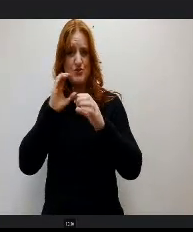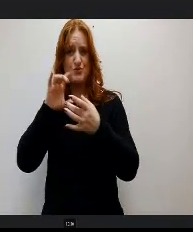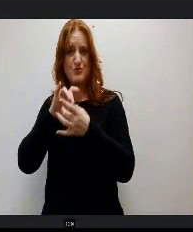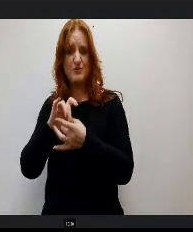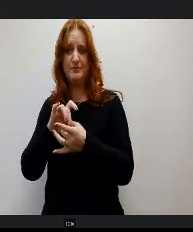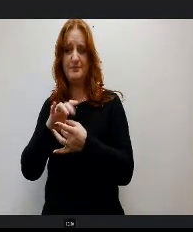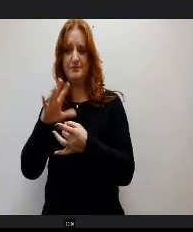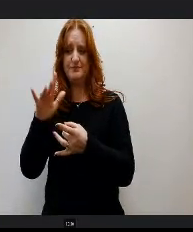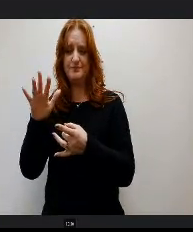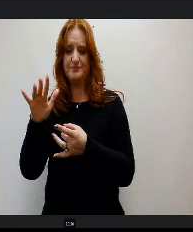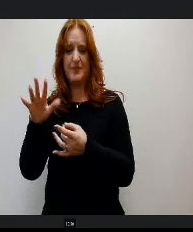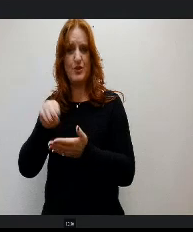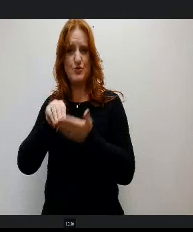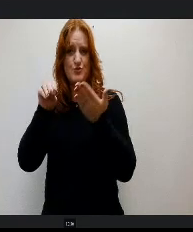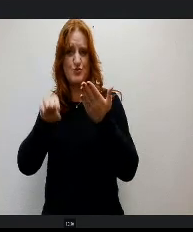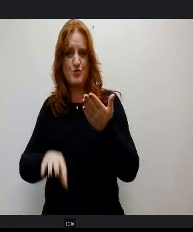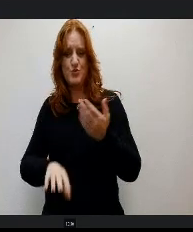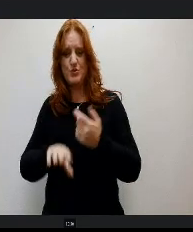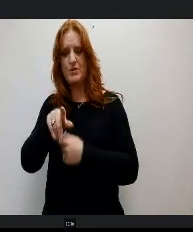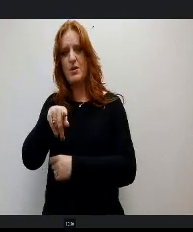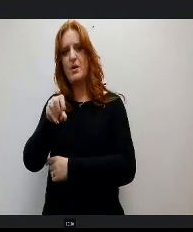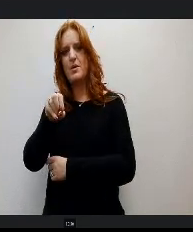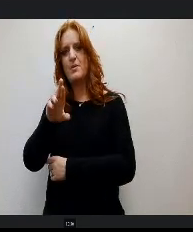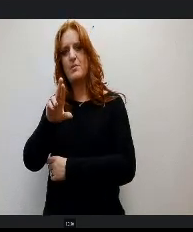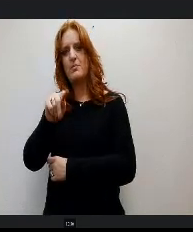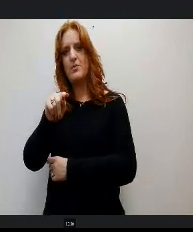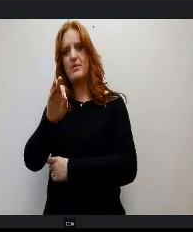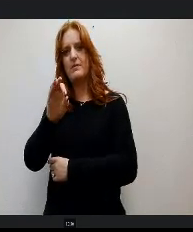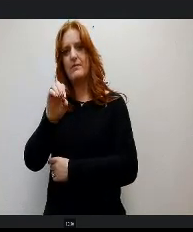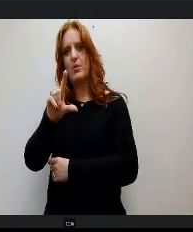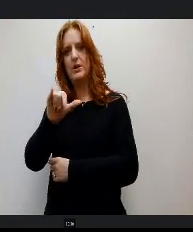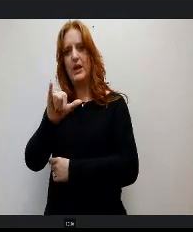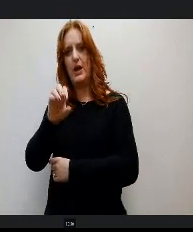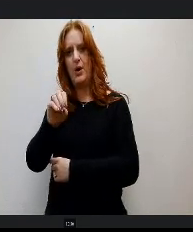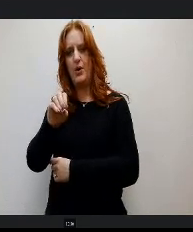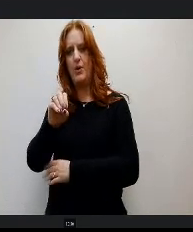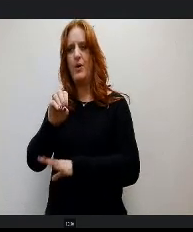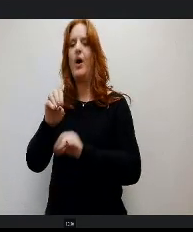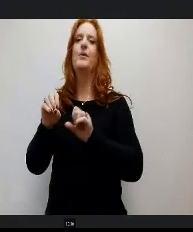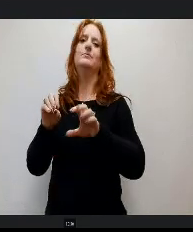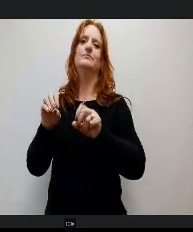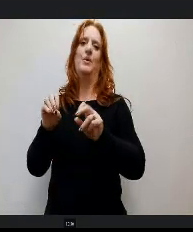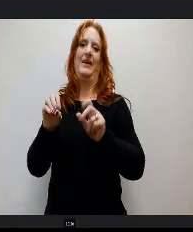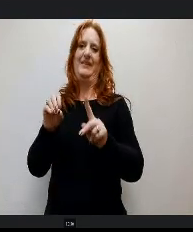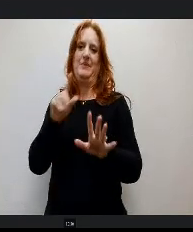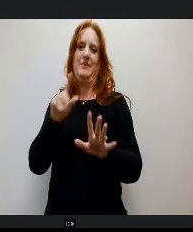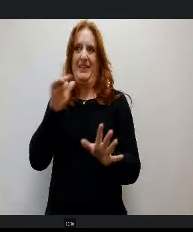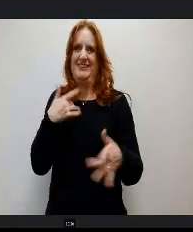Student portfolios and ways to OK that's. I'm really excited about that piece. Yeah so as it gets